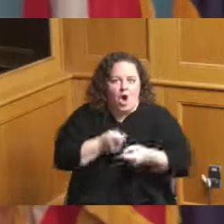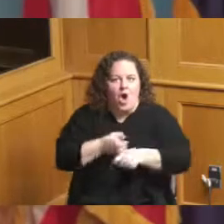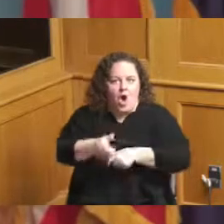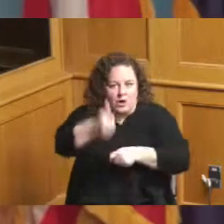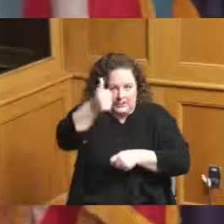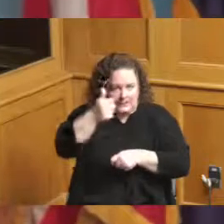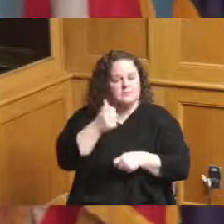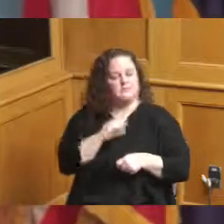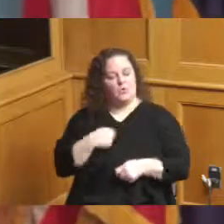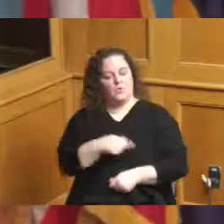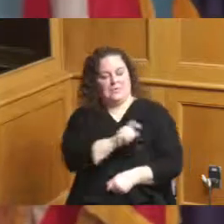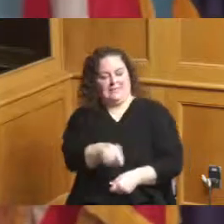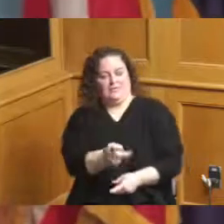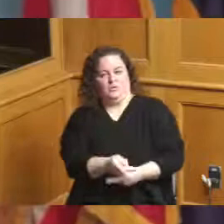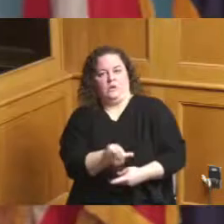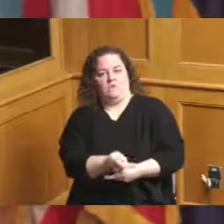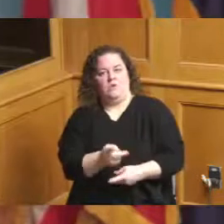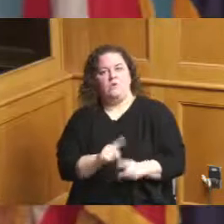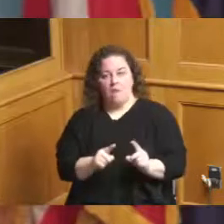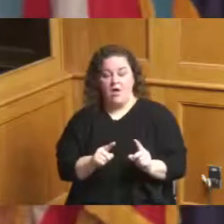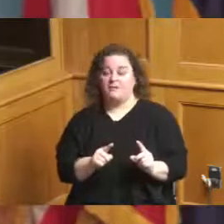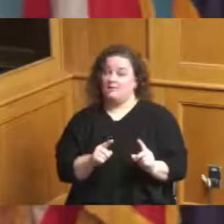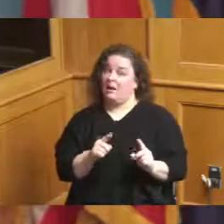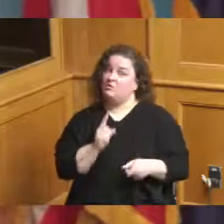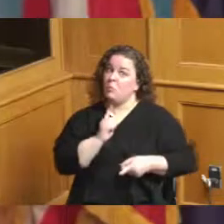it's going in the right direction going down so thank you very much